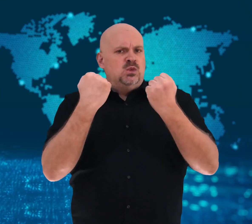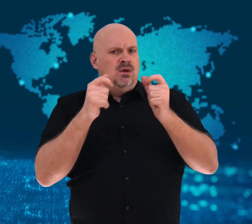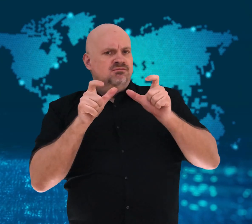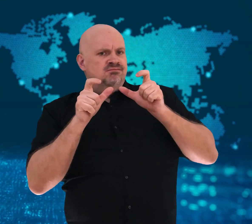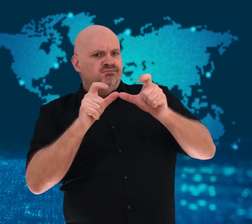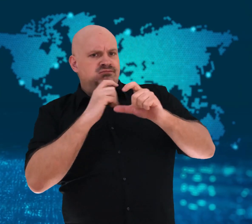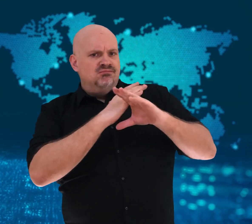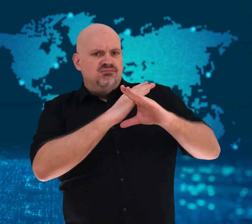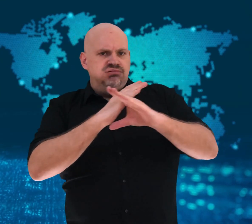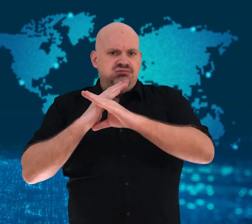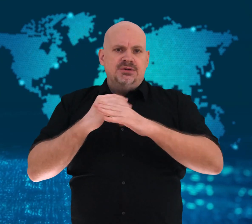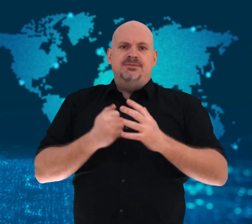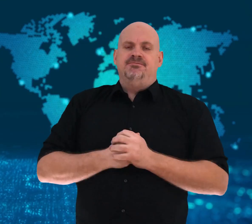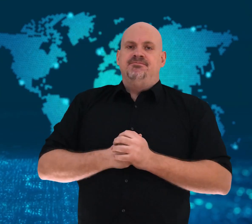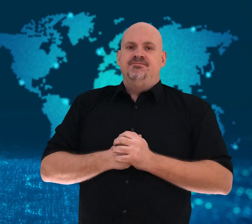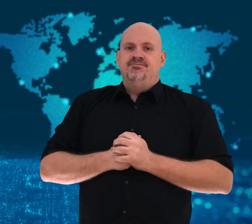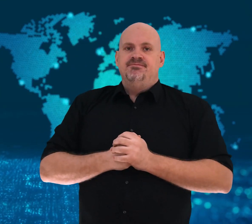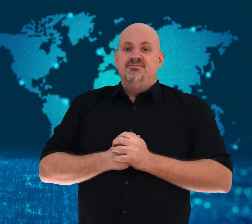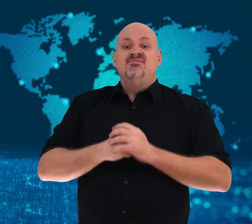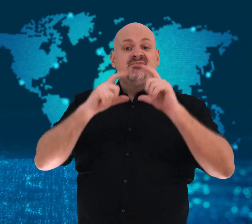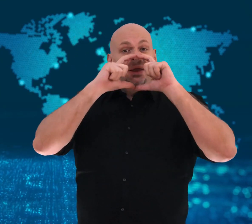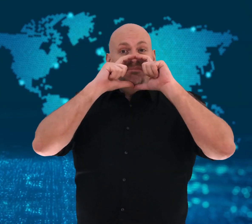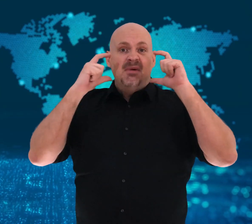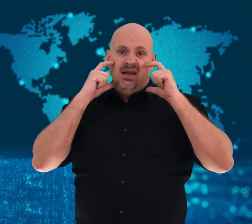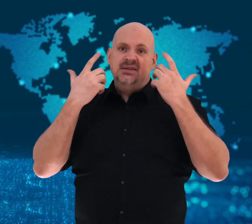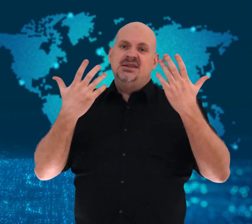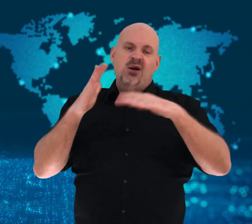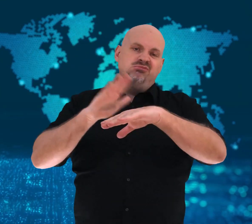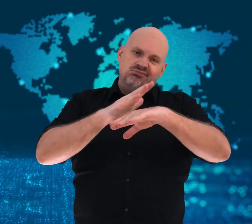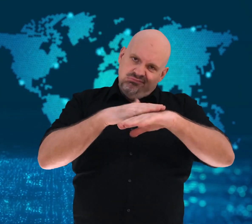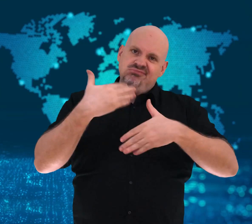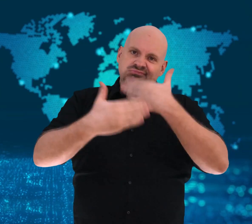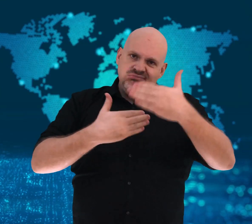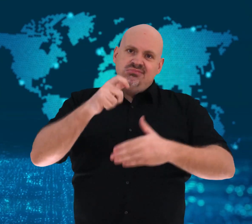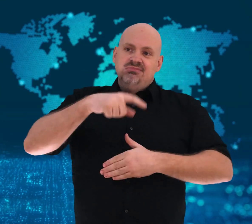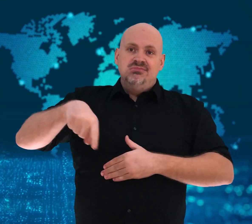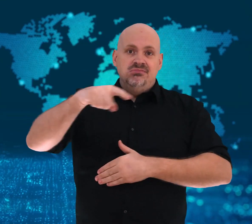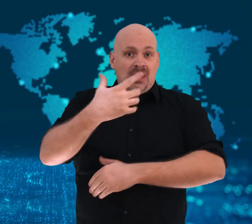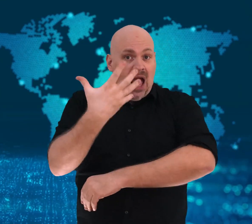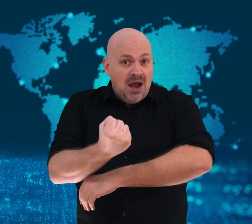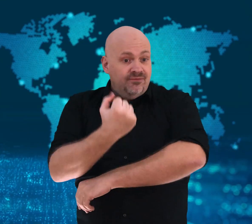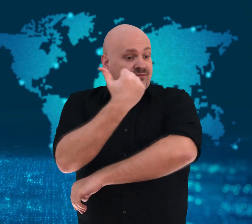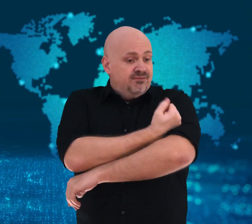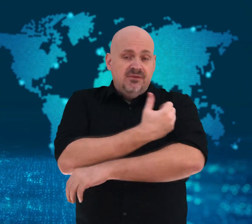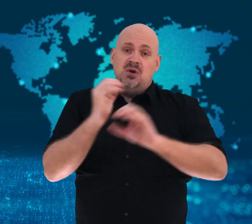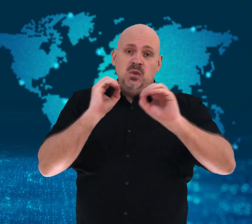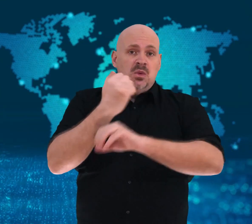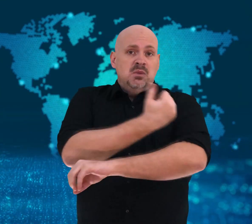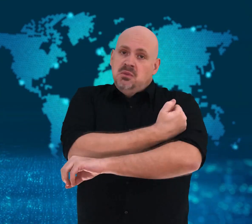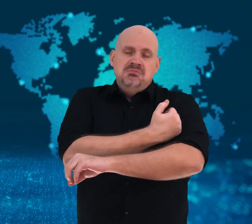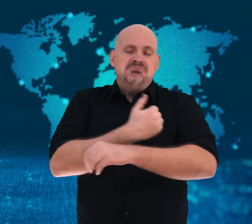Masks are still encouraged for both vaccinated and